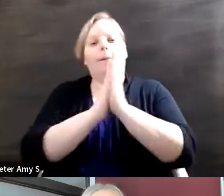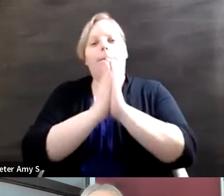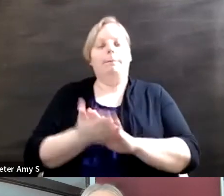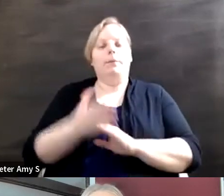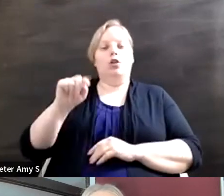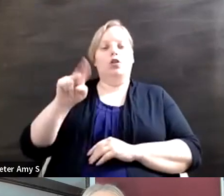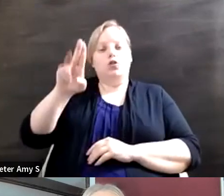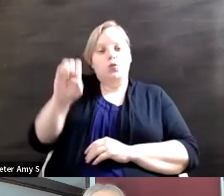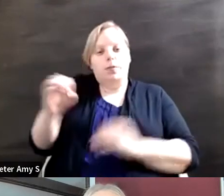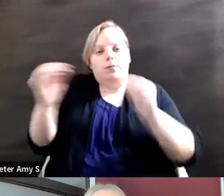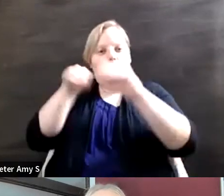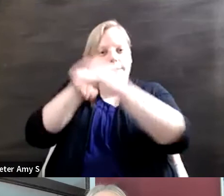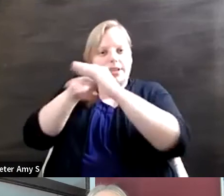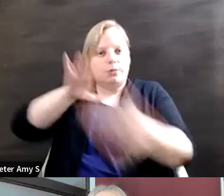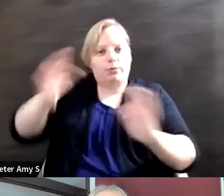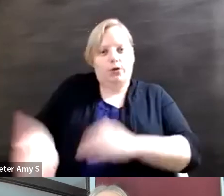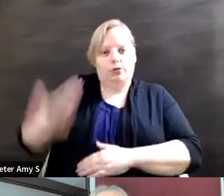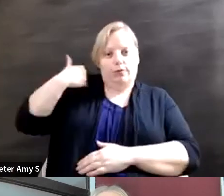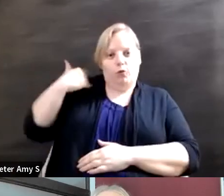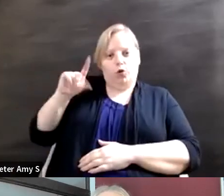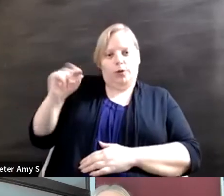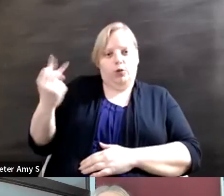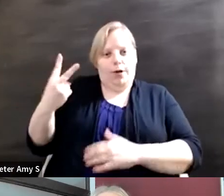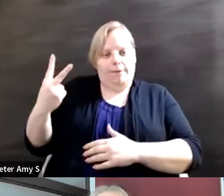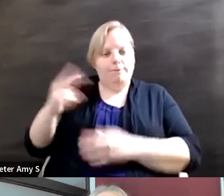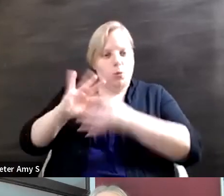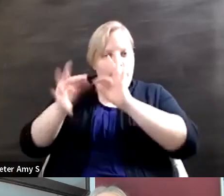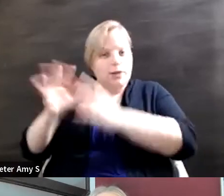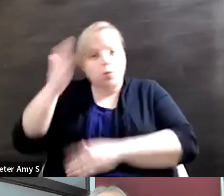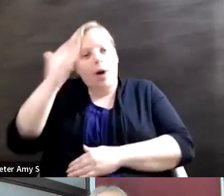the London 2012 games purely because they had to create more accessibility as they prepared